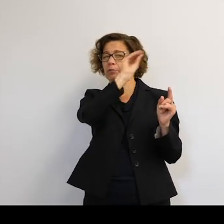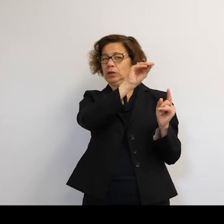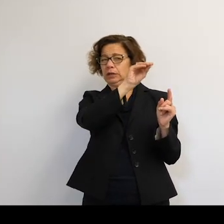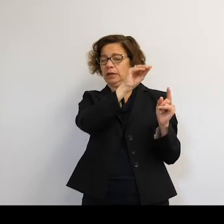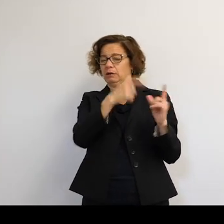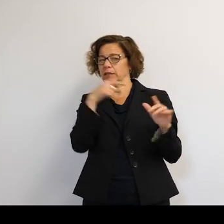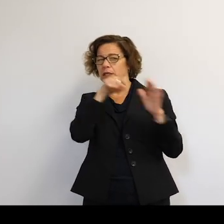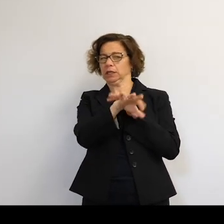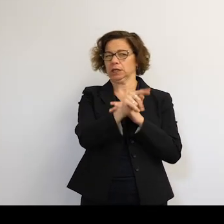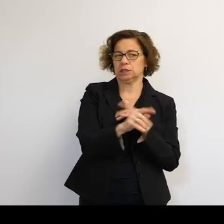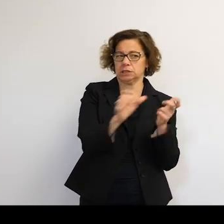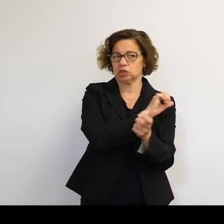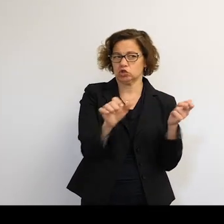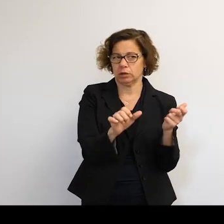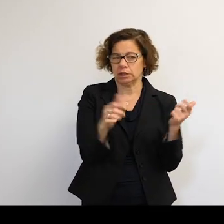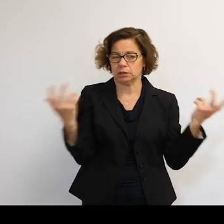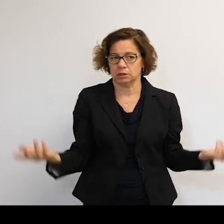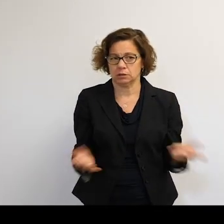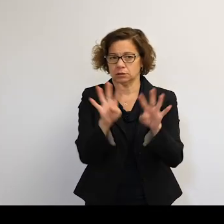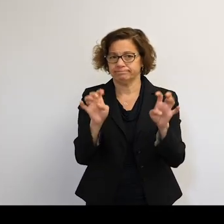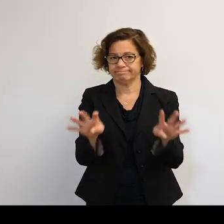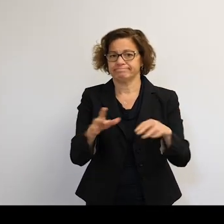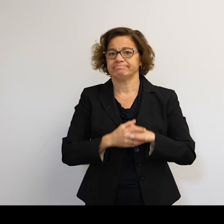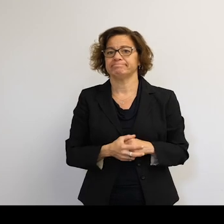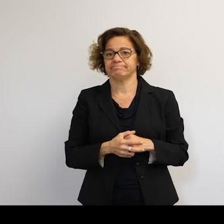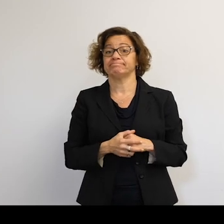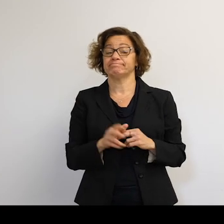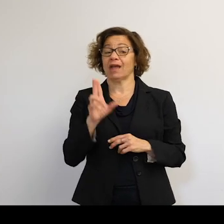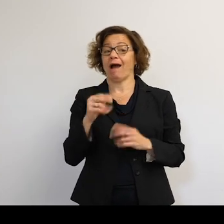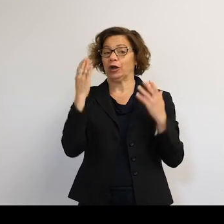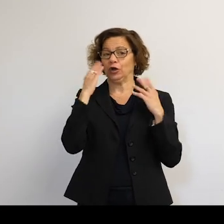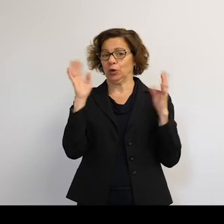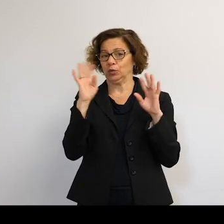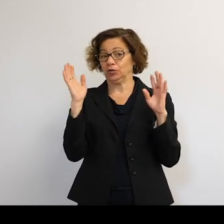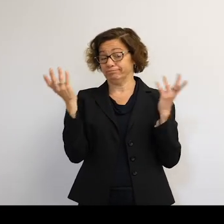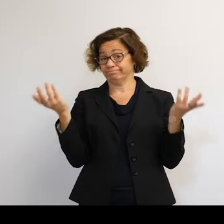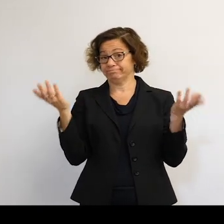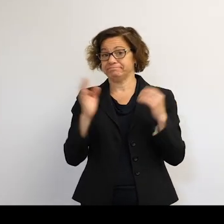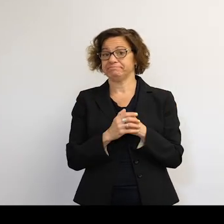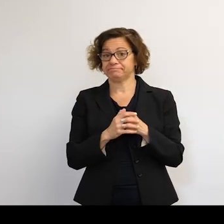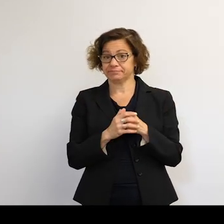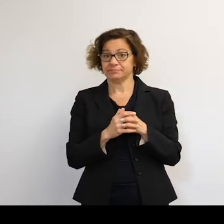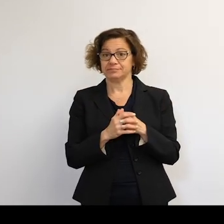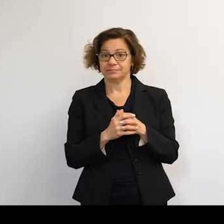Why put something up just two months later to destroy it? There is lots of unknowns at the moment. How much did it cost?